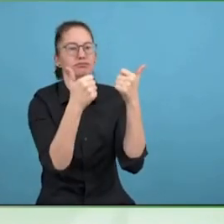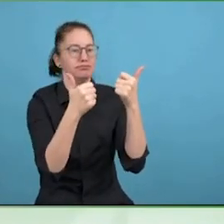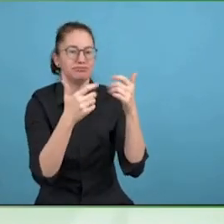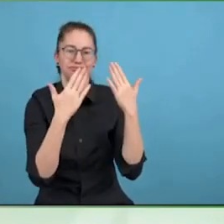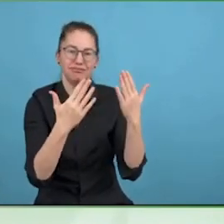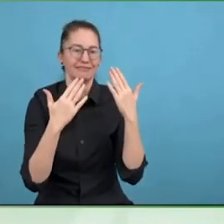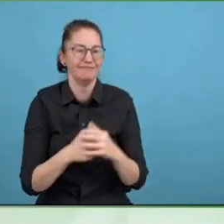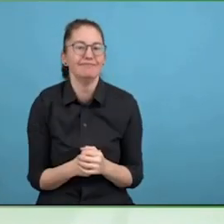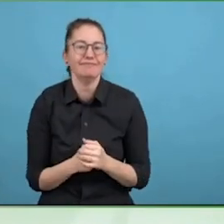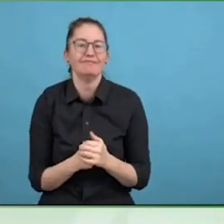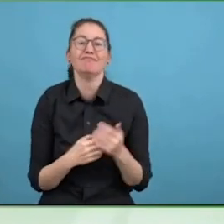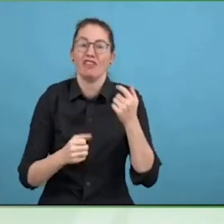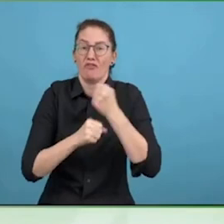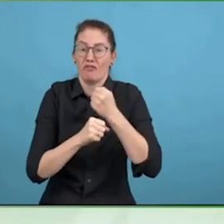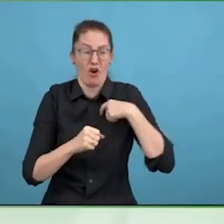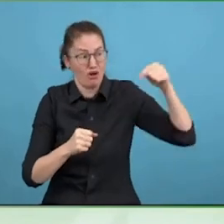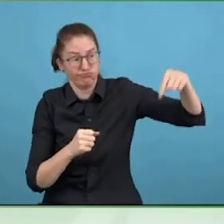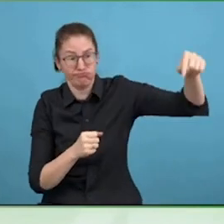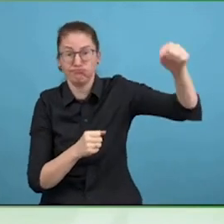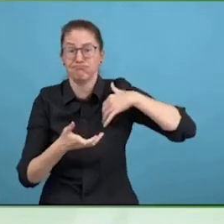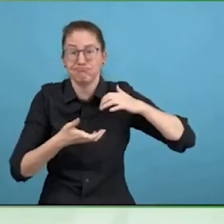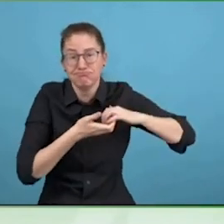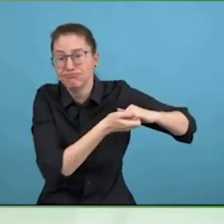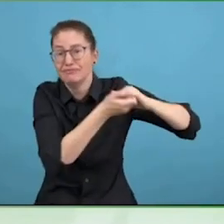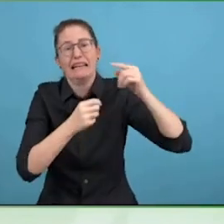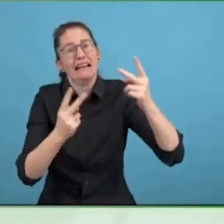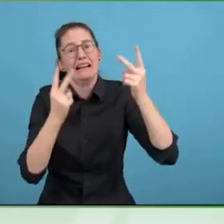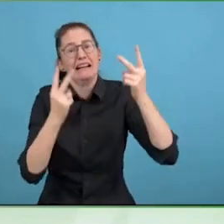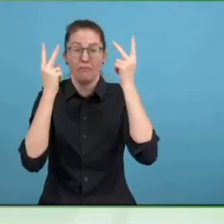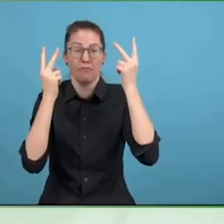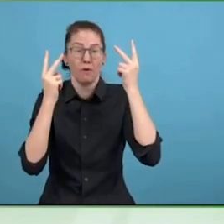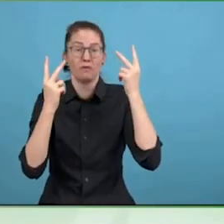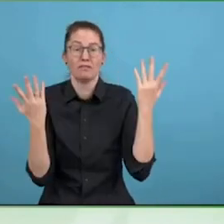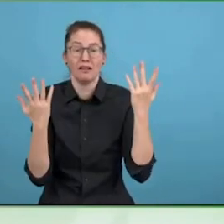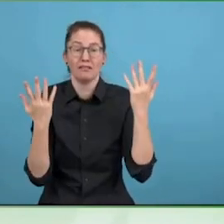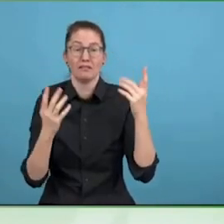But absolutely, it is really something that I'm happy to talk